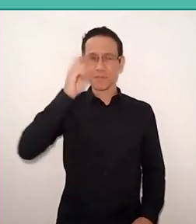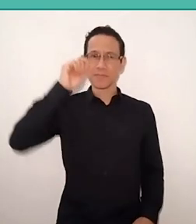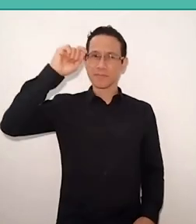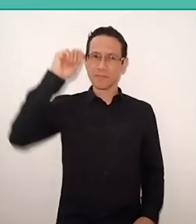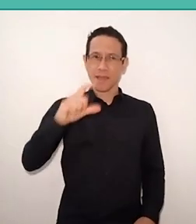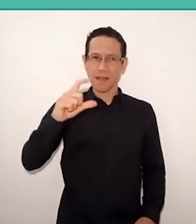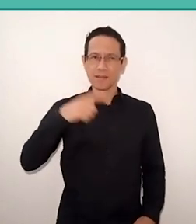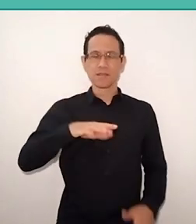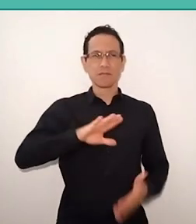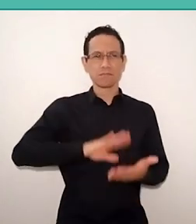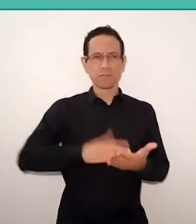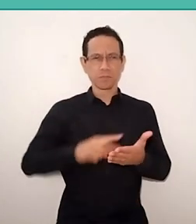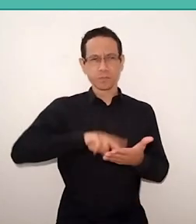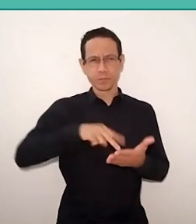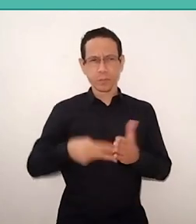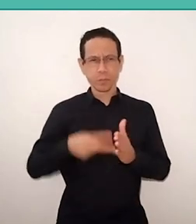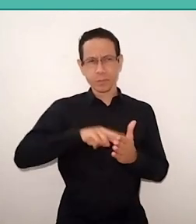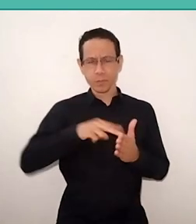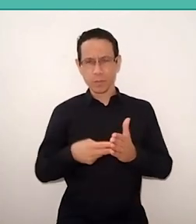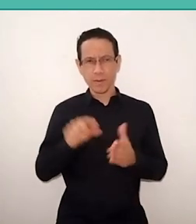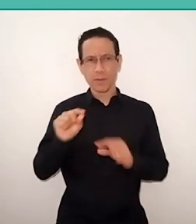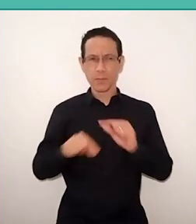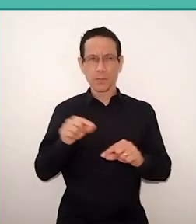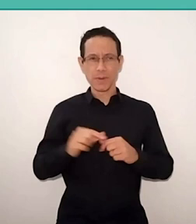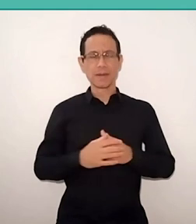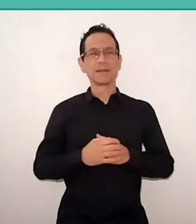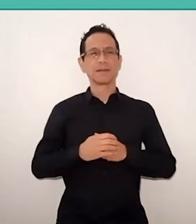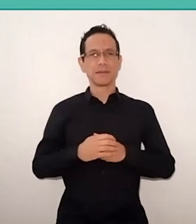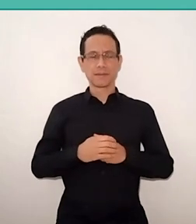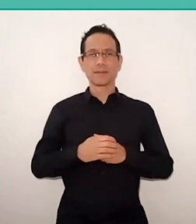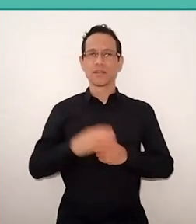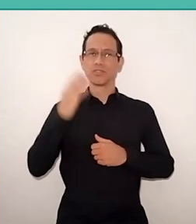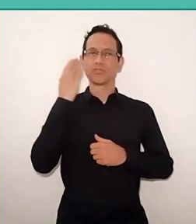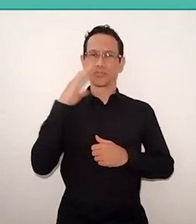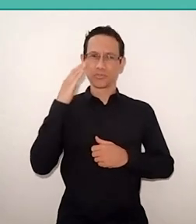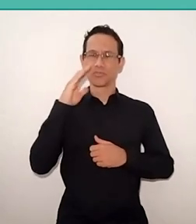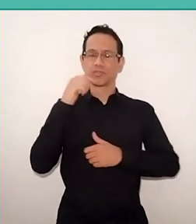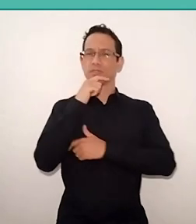closely or not, and I saw that the pedagogy by Paulo Freire